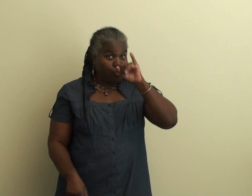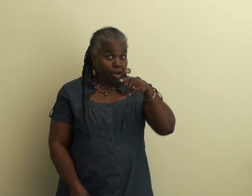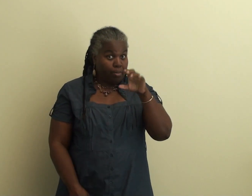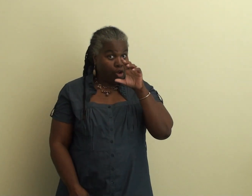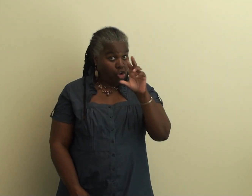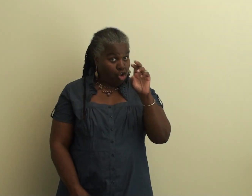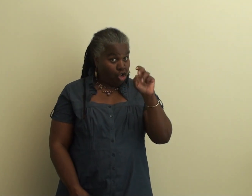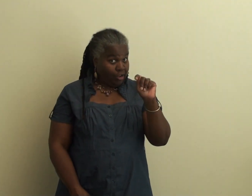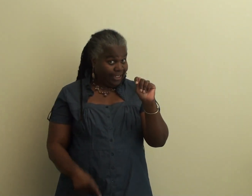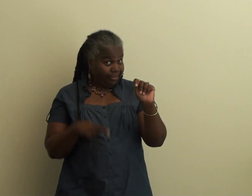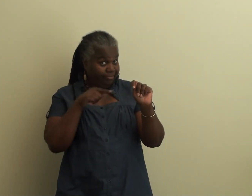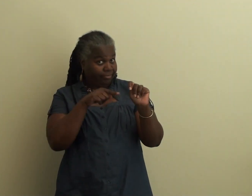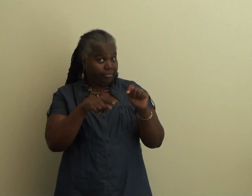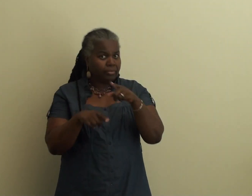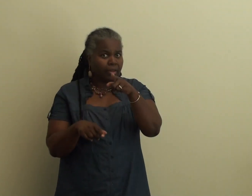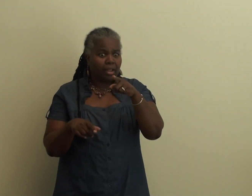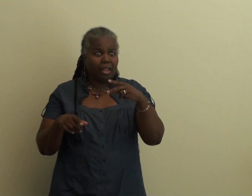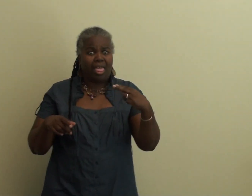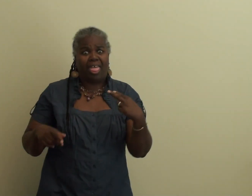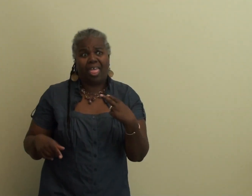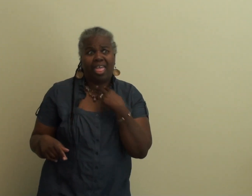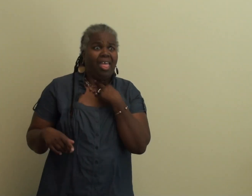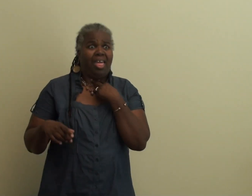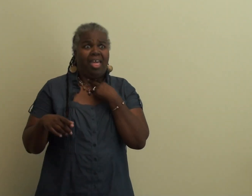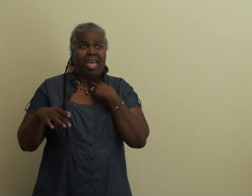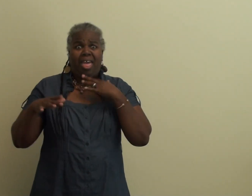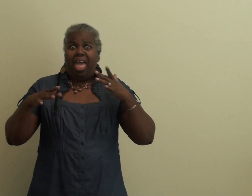others.